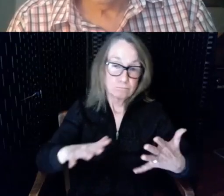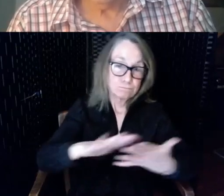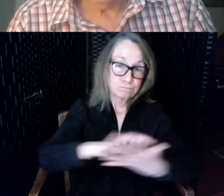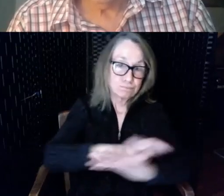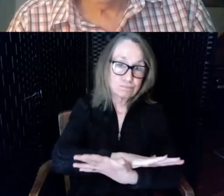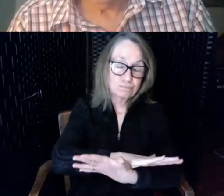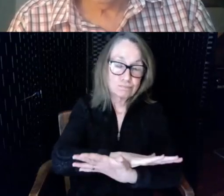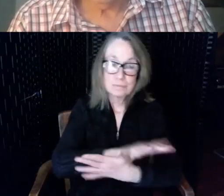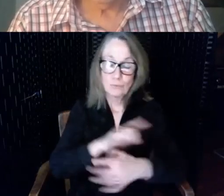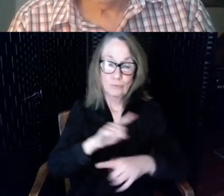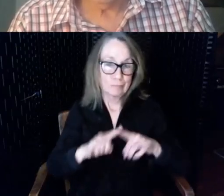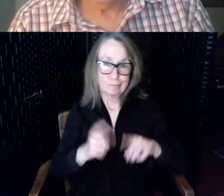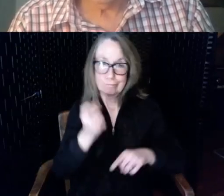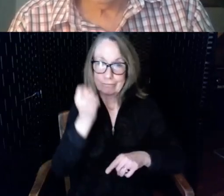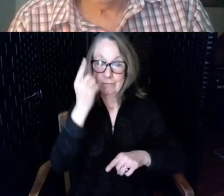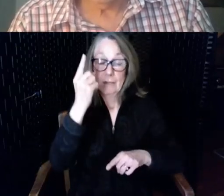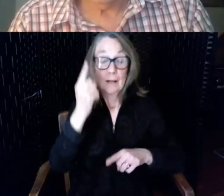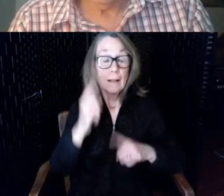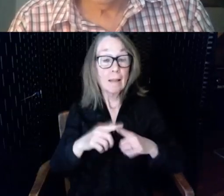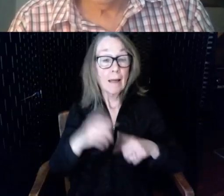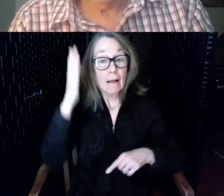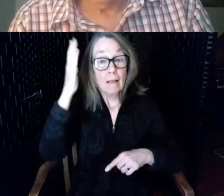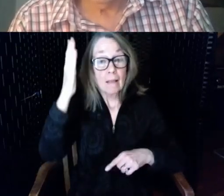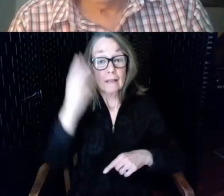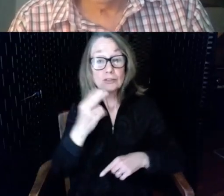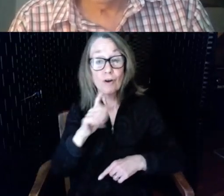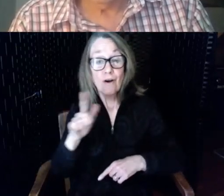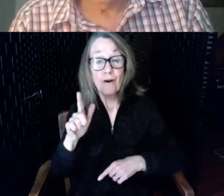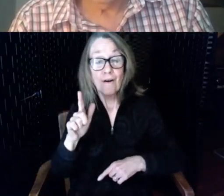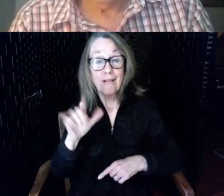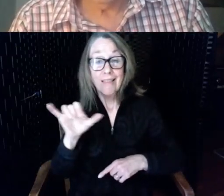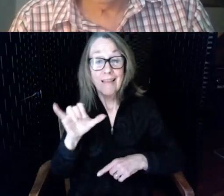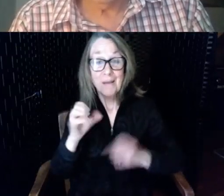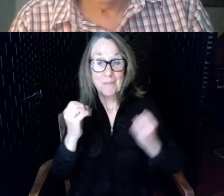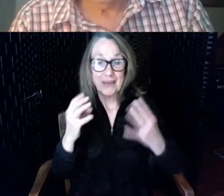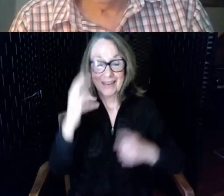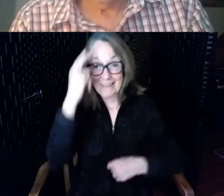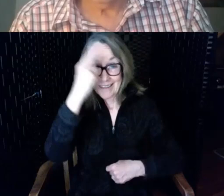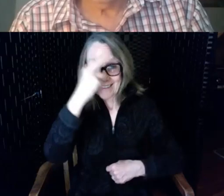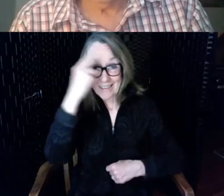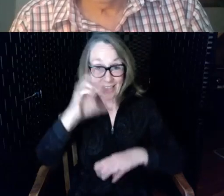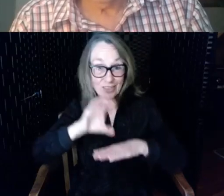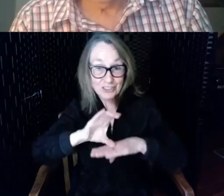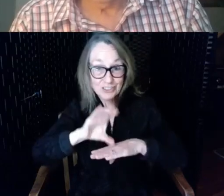marble floors of walls like lot of Catholic churches a sound that comes out